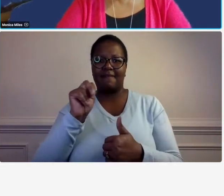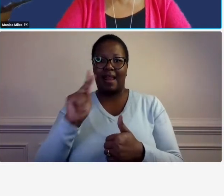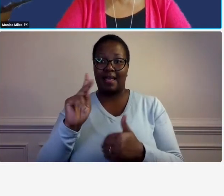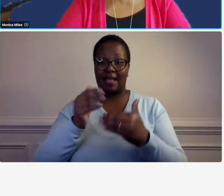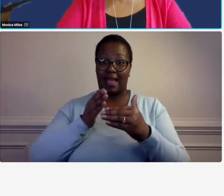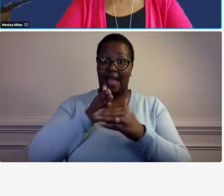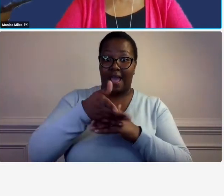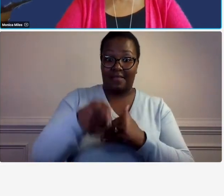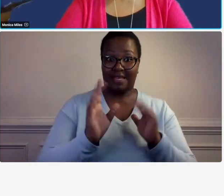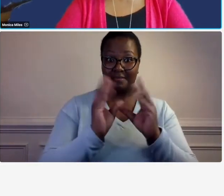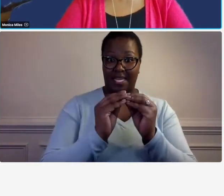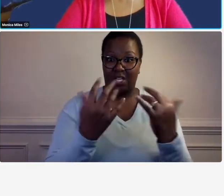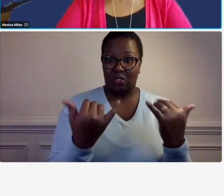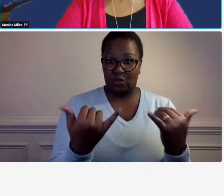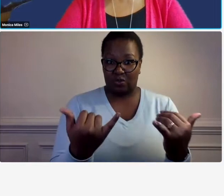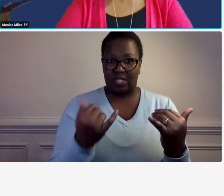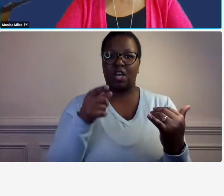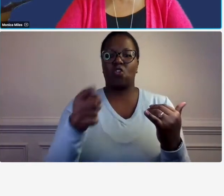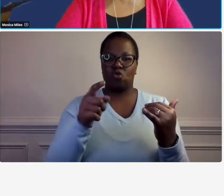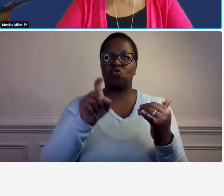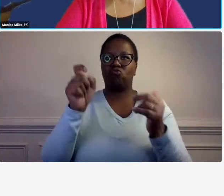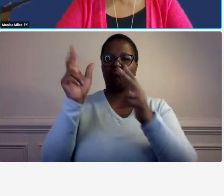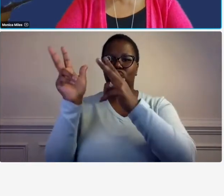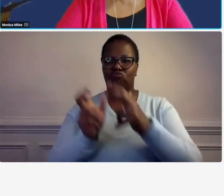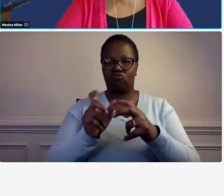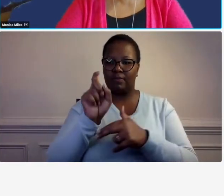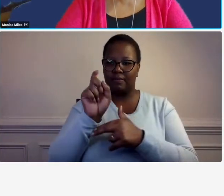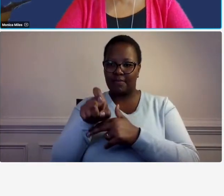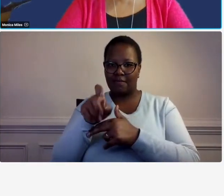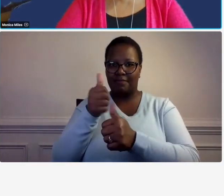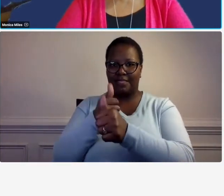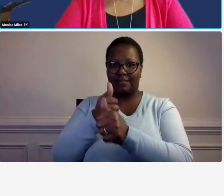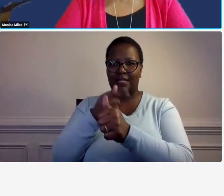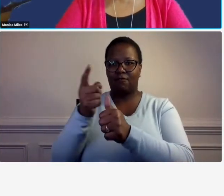is over you can pull this down and then you can have a copy for your library it's essential